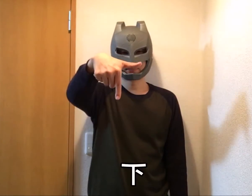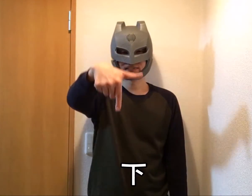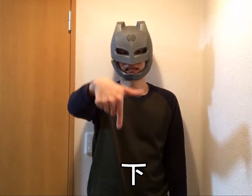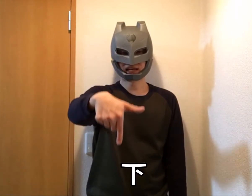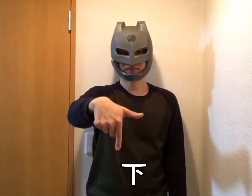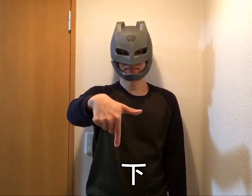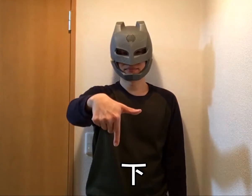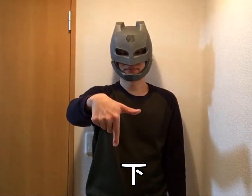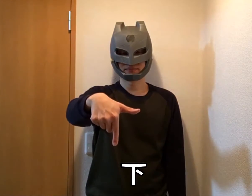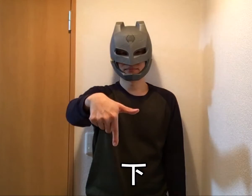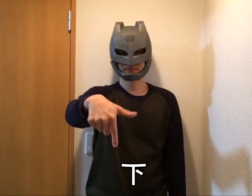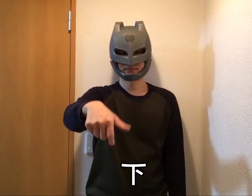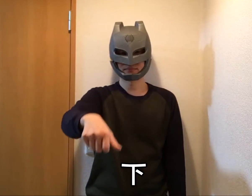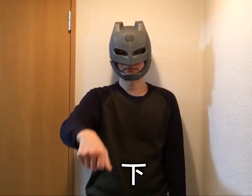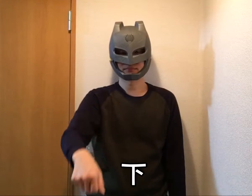Lower / Bottom